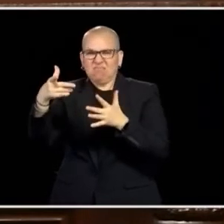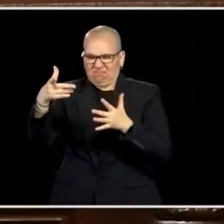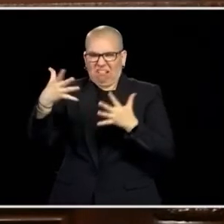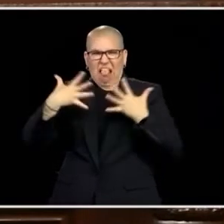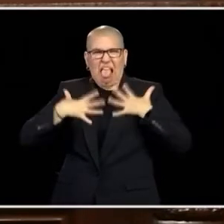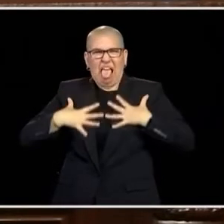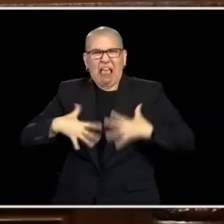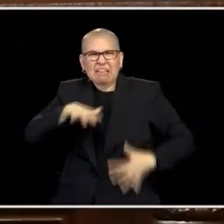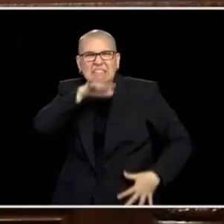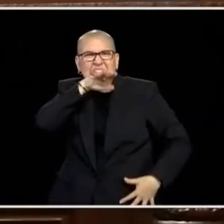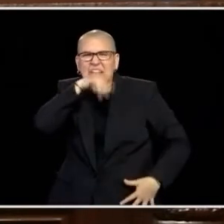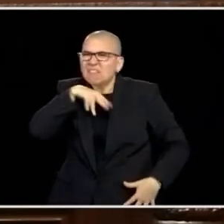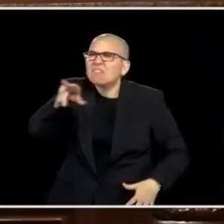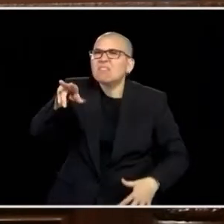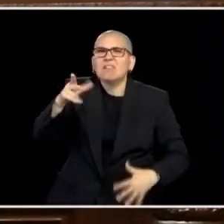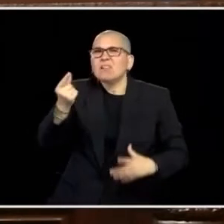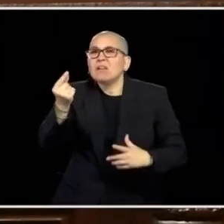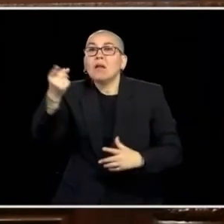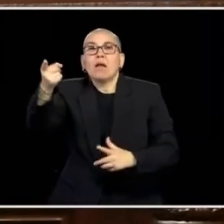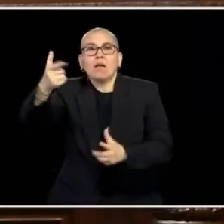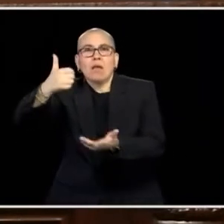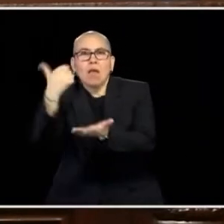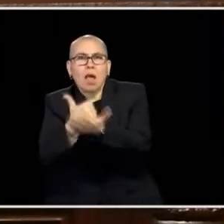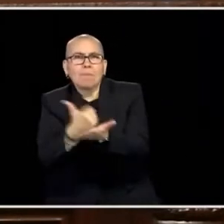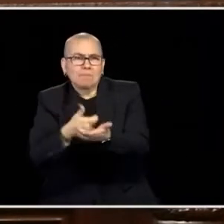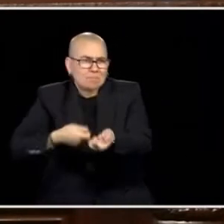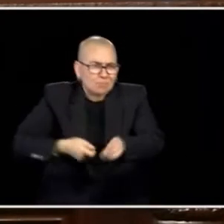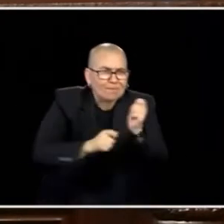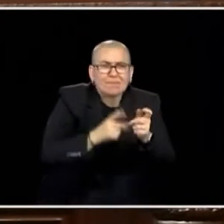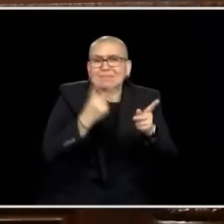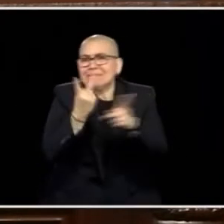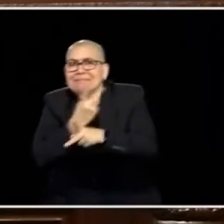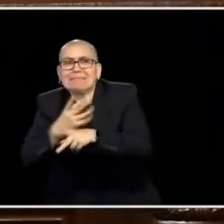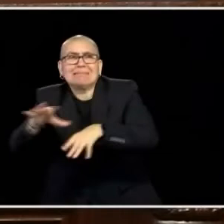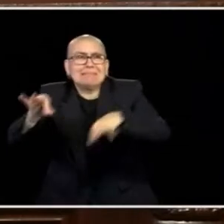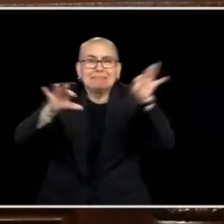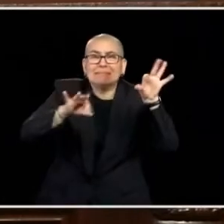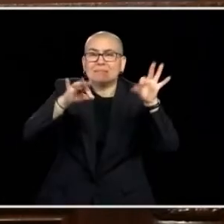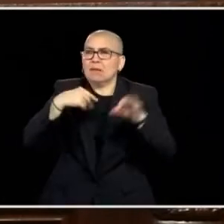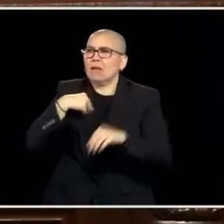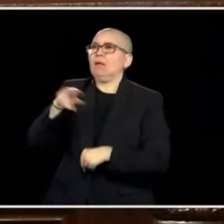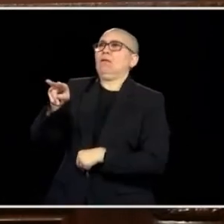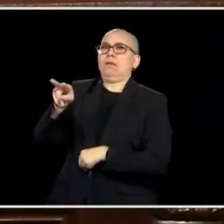MOVING ON. AND SURVEYED THAT DAMAGE. MET A COUPLE PEOPLE, FIRST ONE